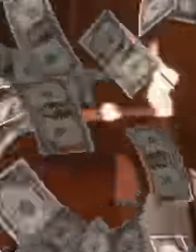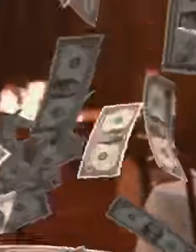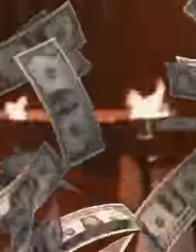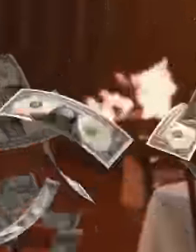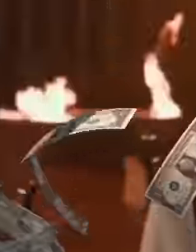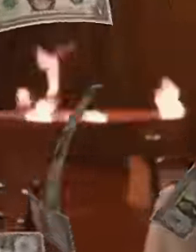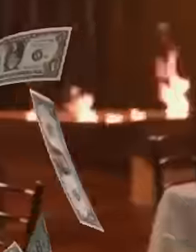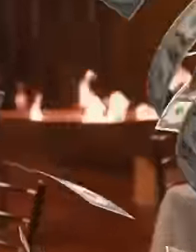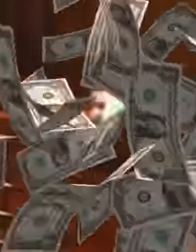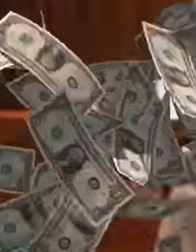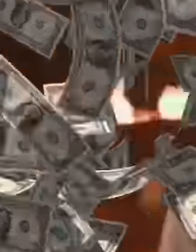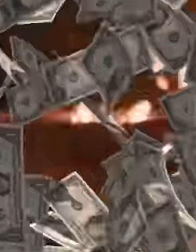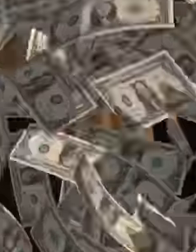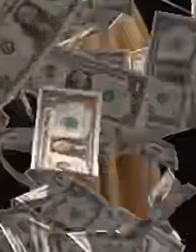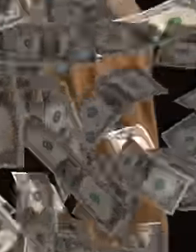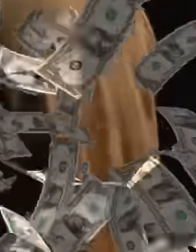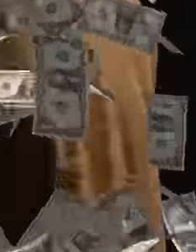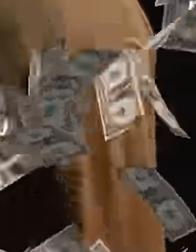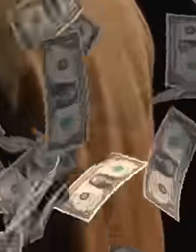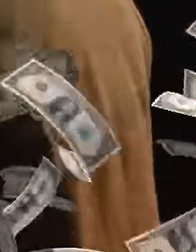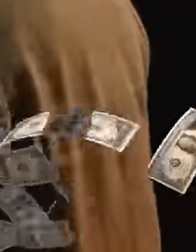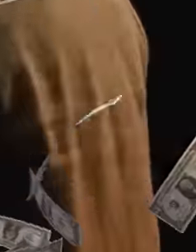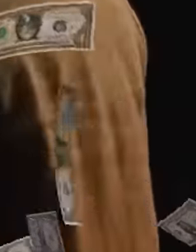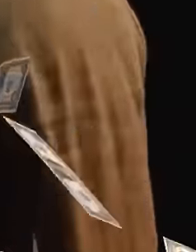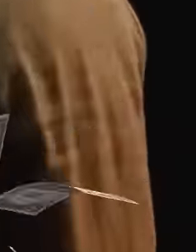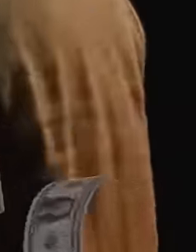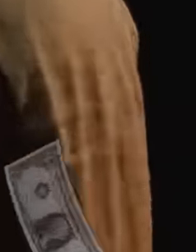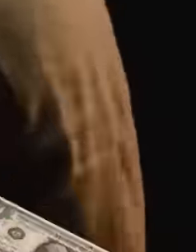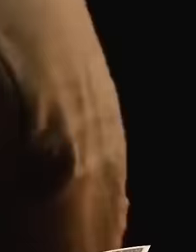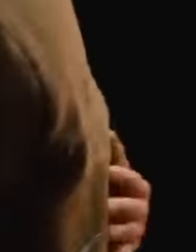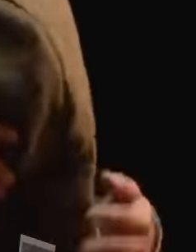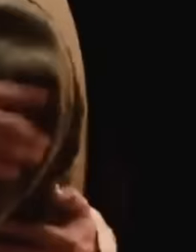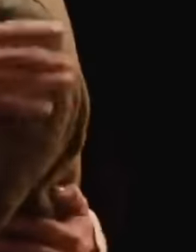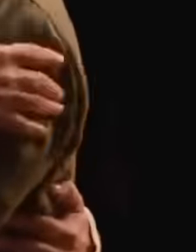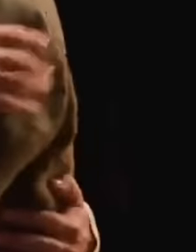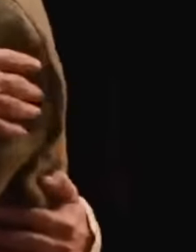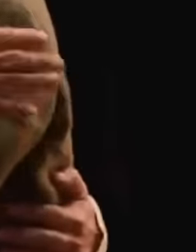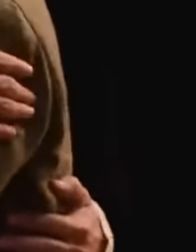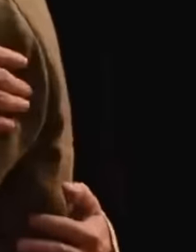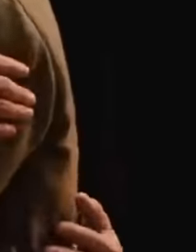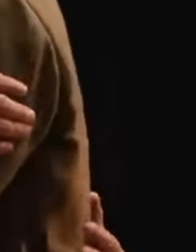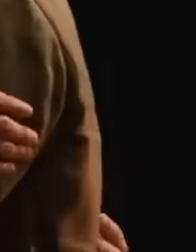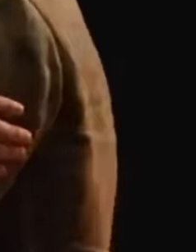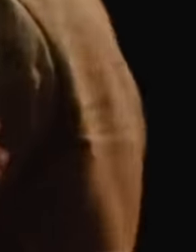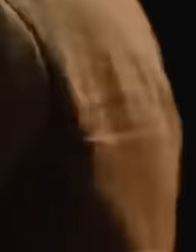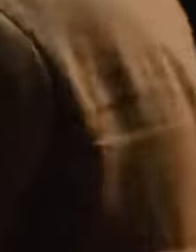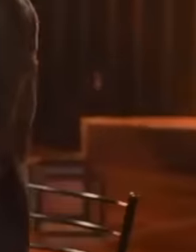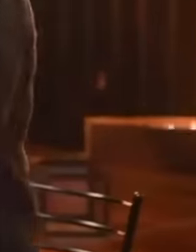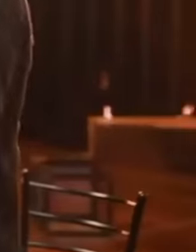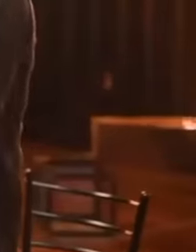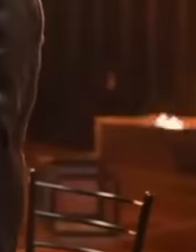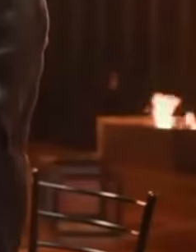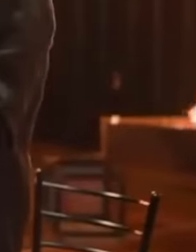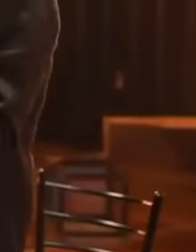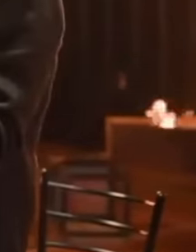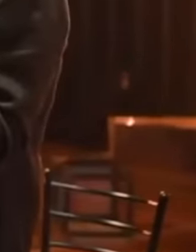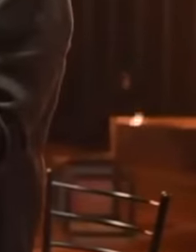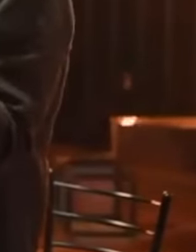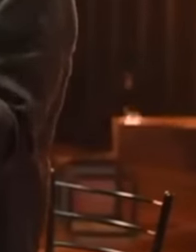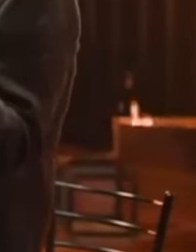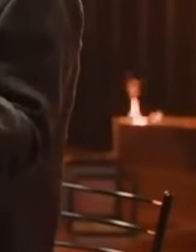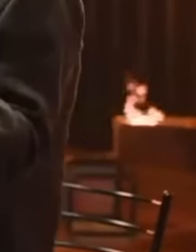and tricking them into voting for the prian in these past elections in the face of this defeat,